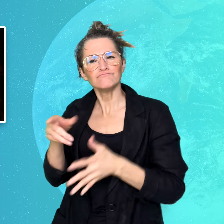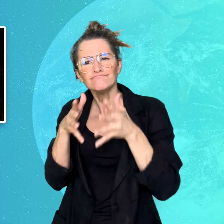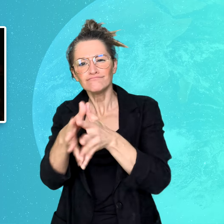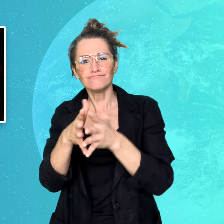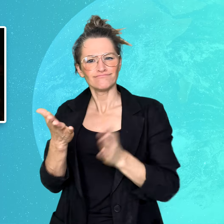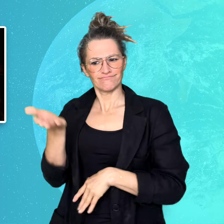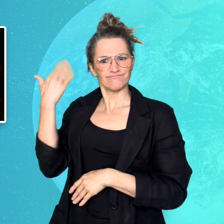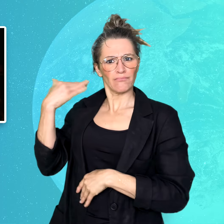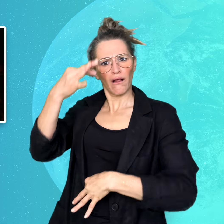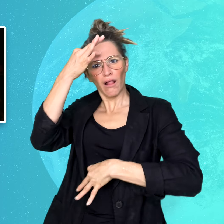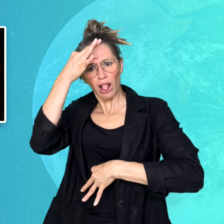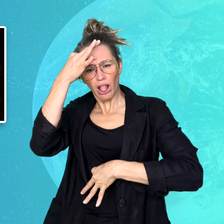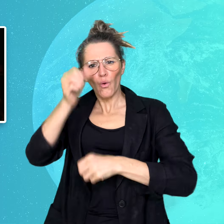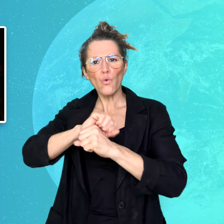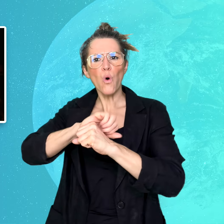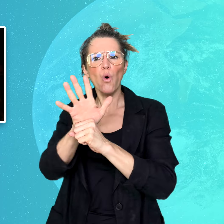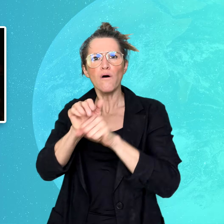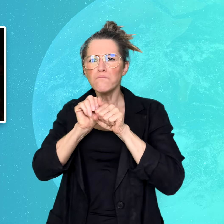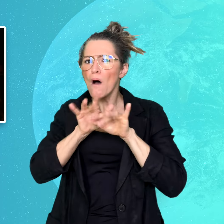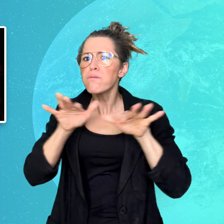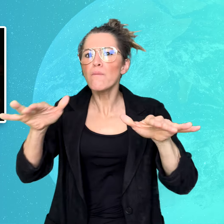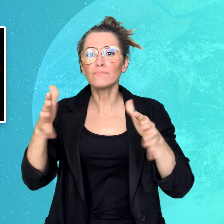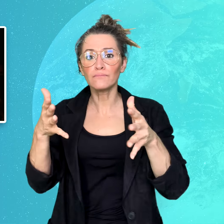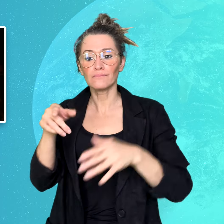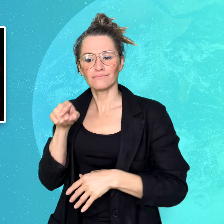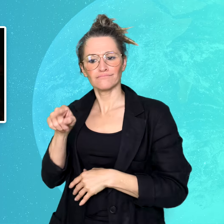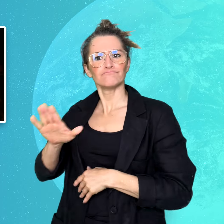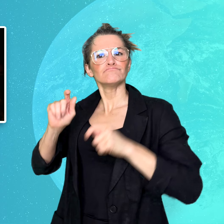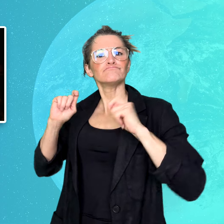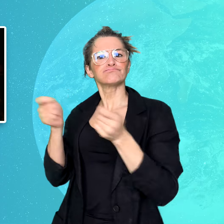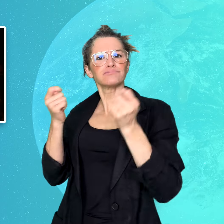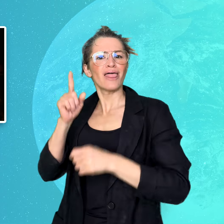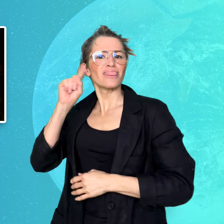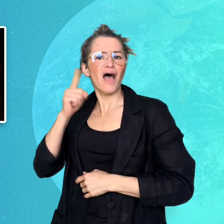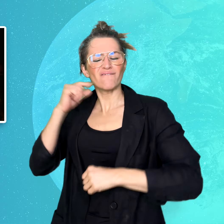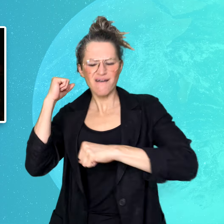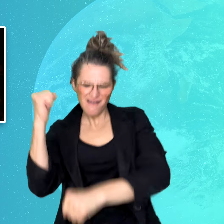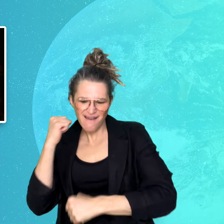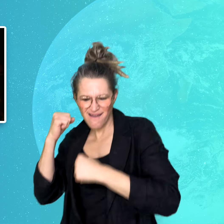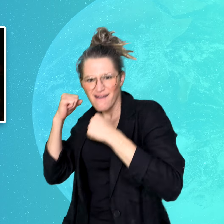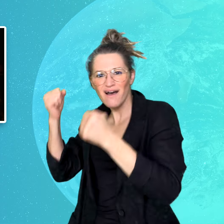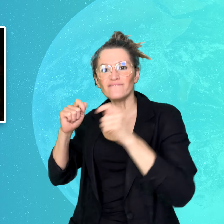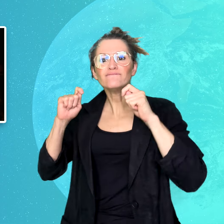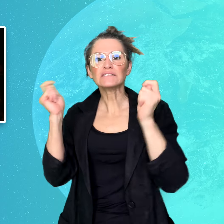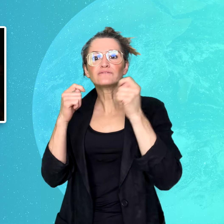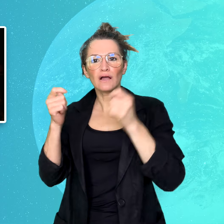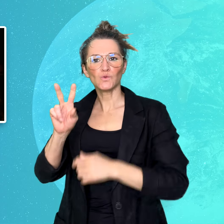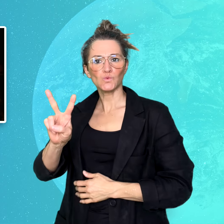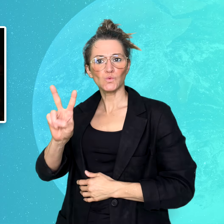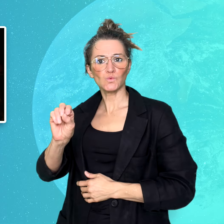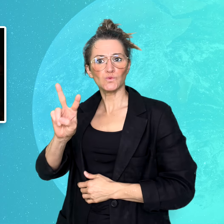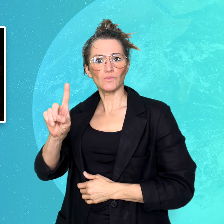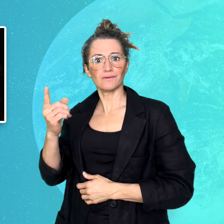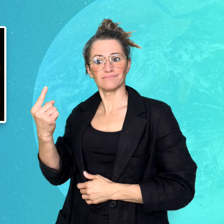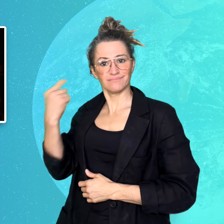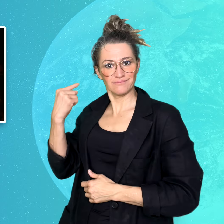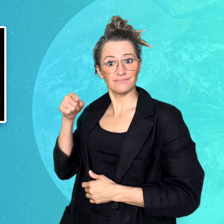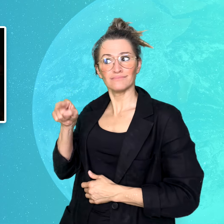The Deaf Rave Festival 2021, which Xumin also participated in,